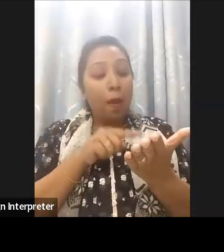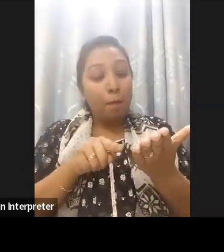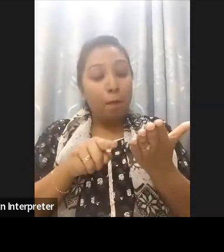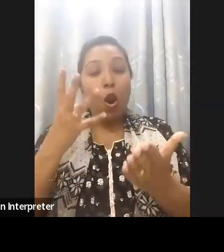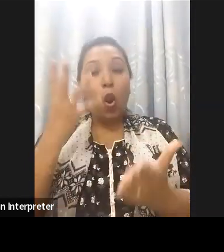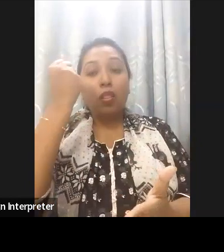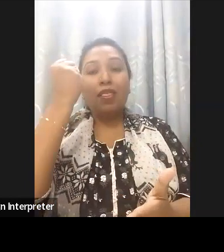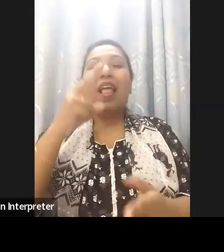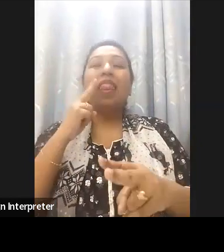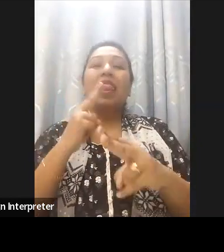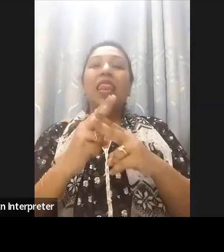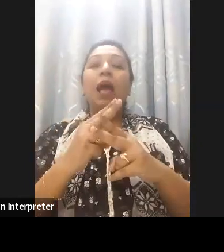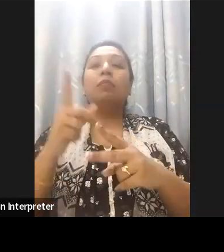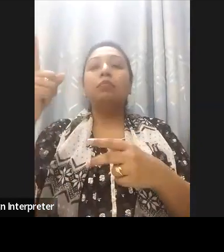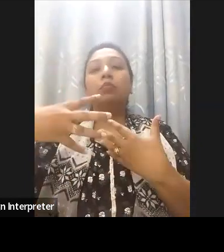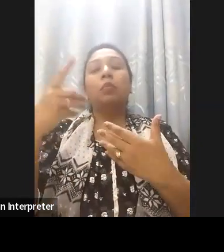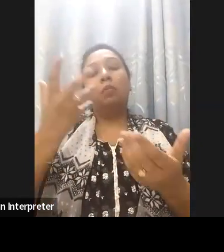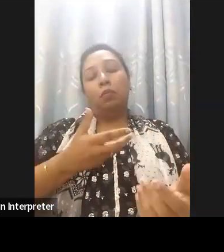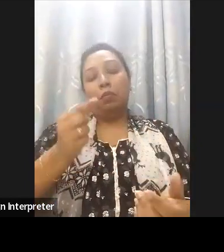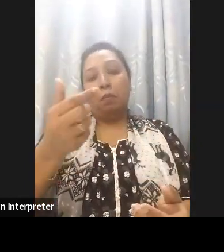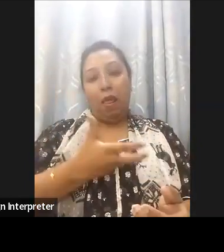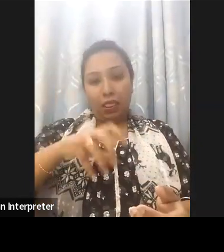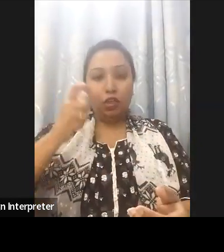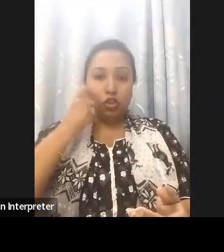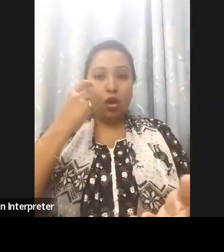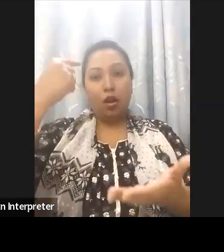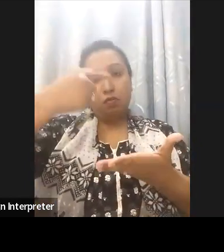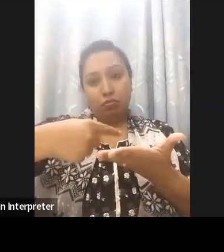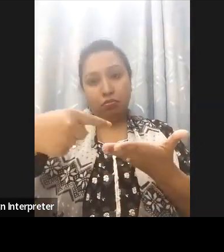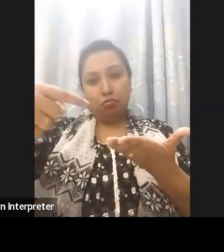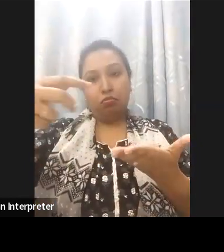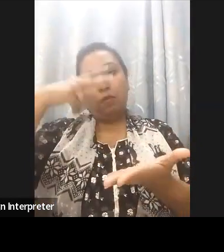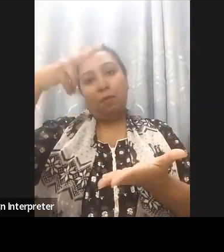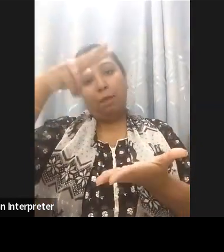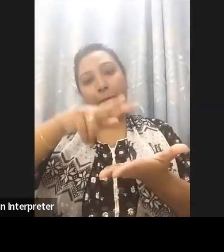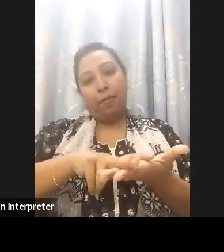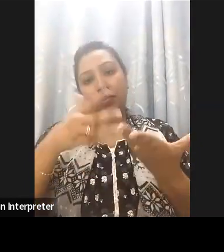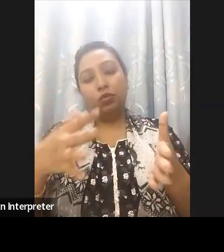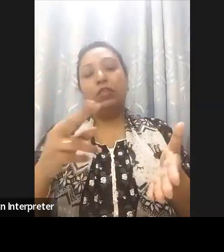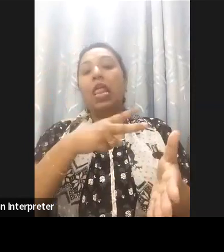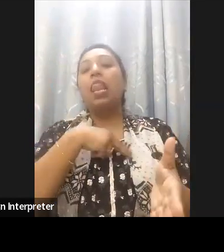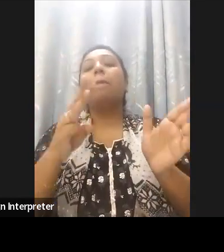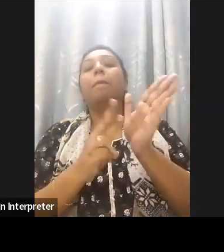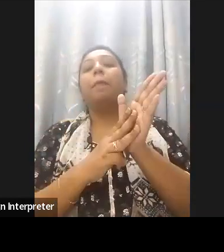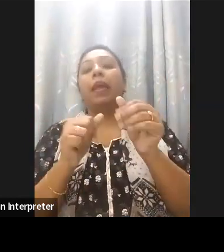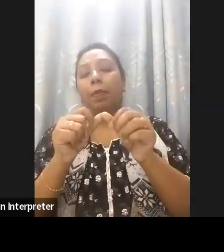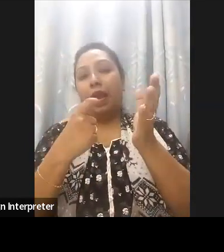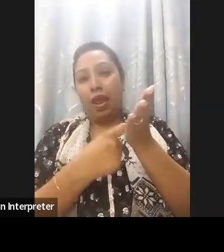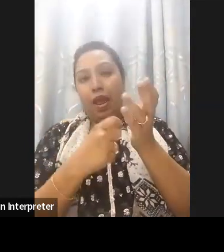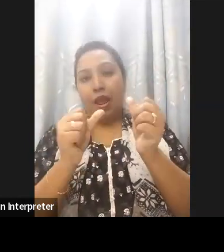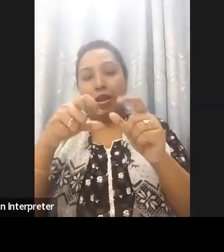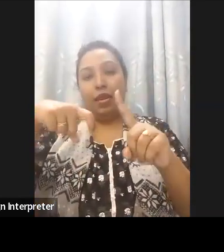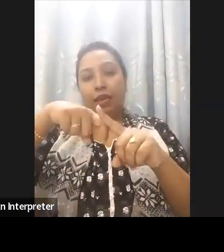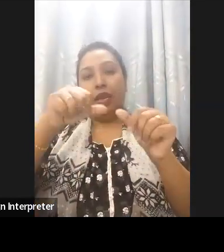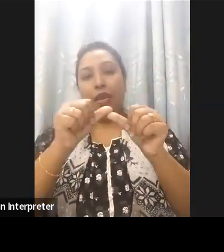in September, 26 September we have deposited our accession to the WIPO so we are now the